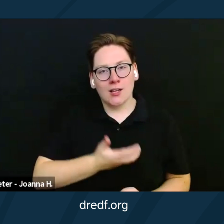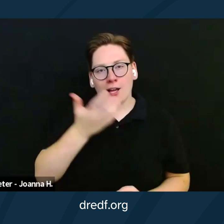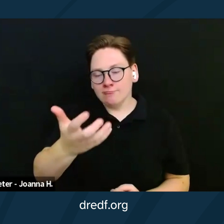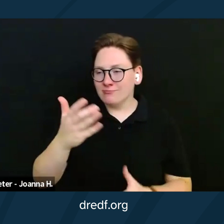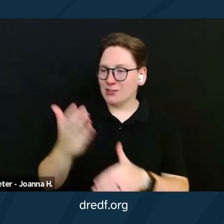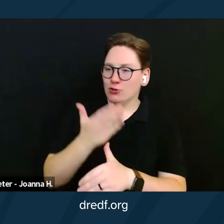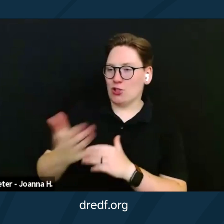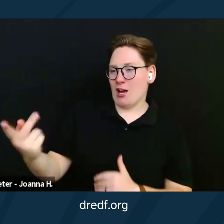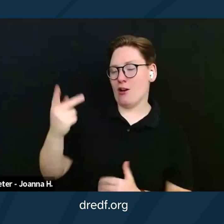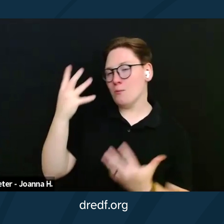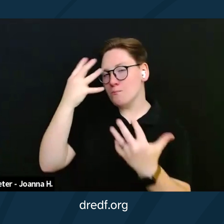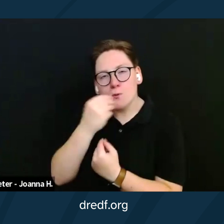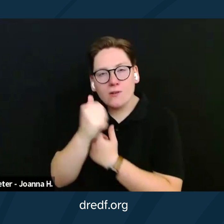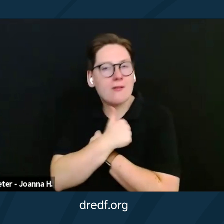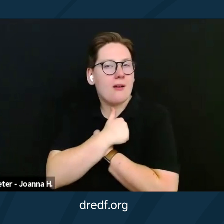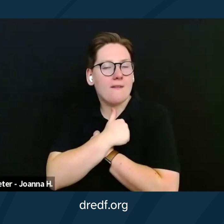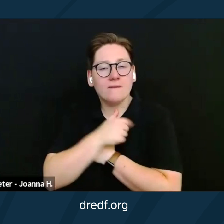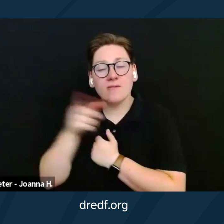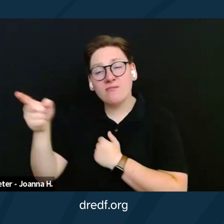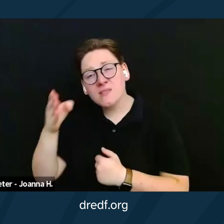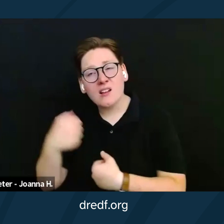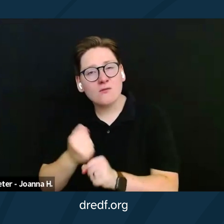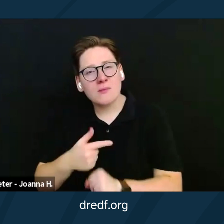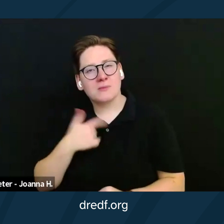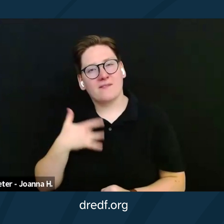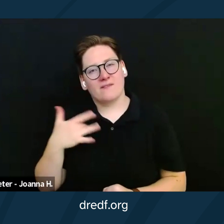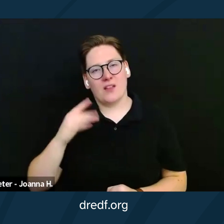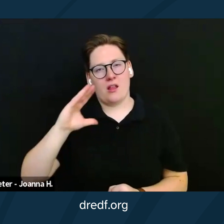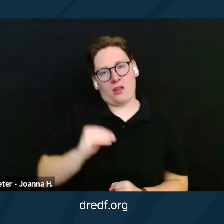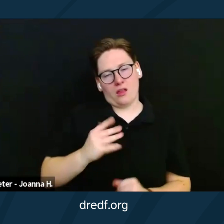He never makes me feel less than because of my disability.